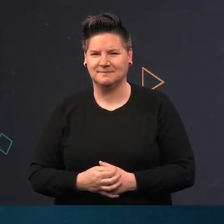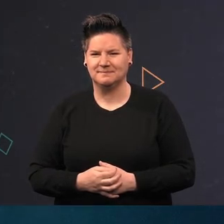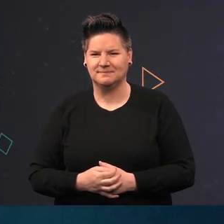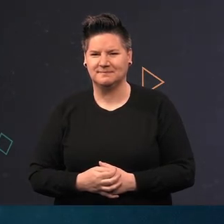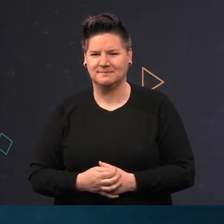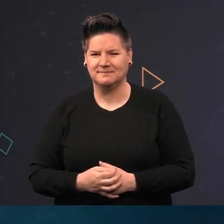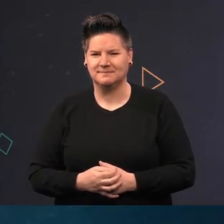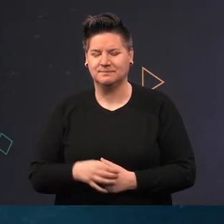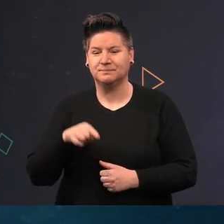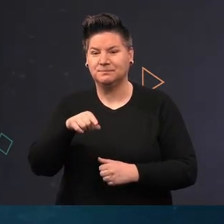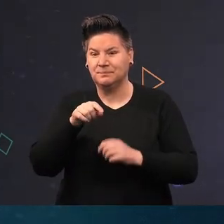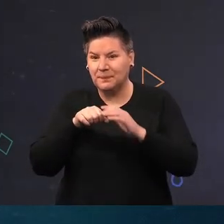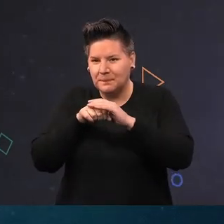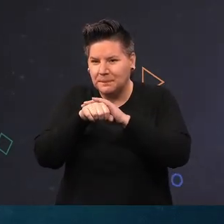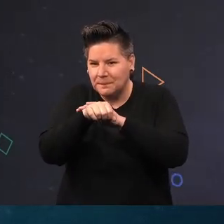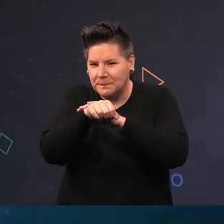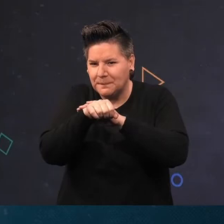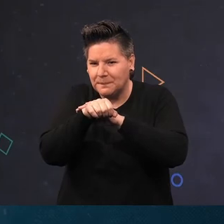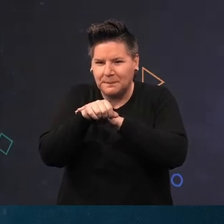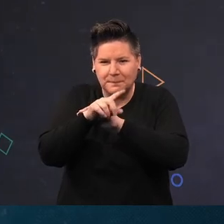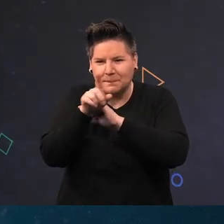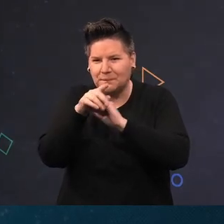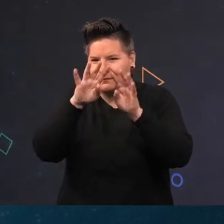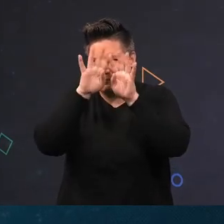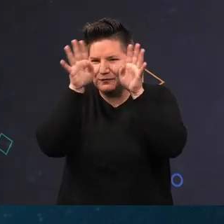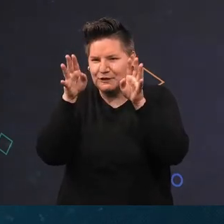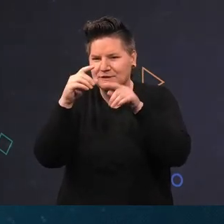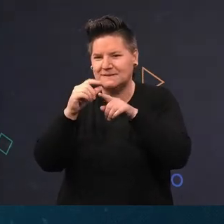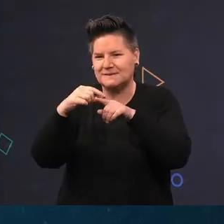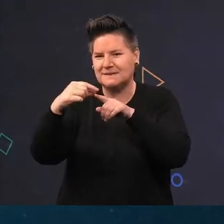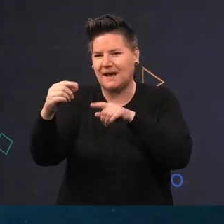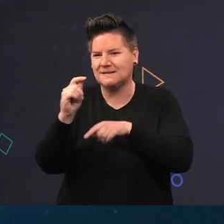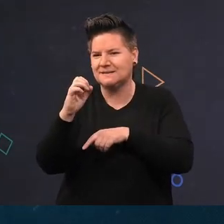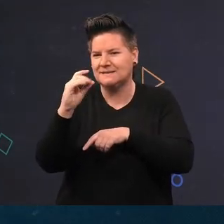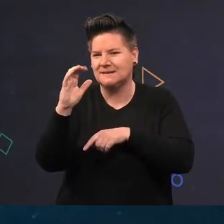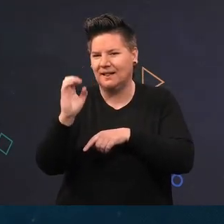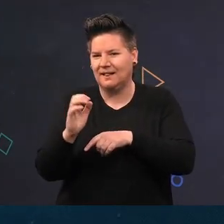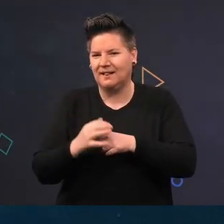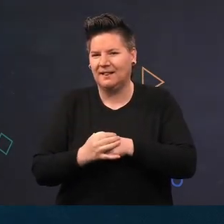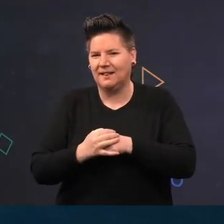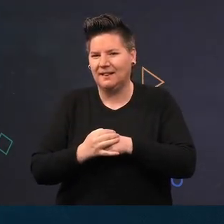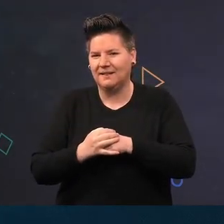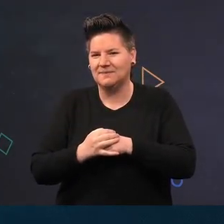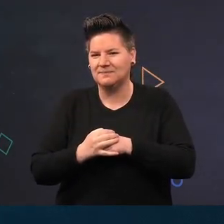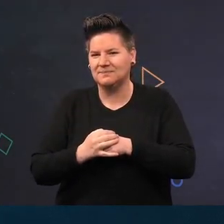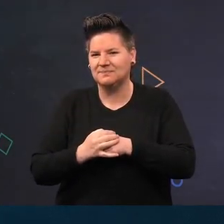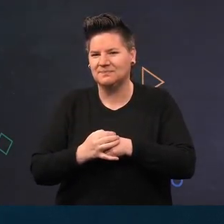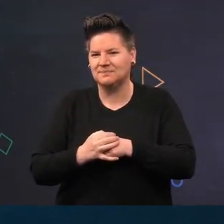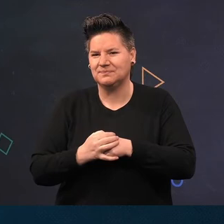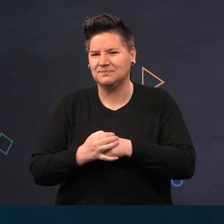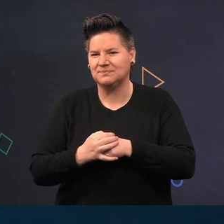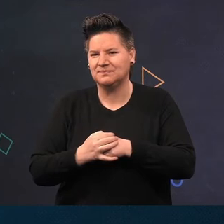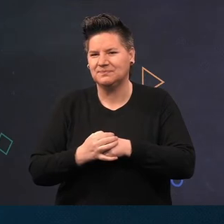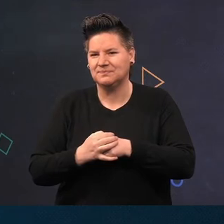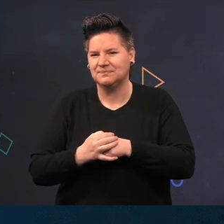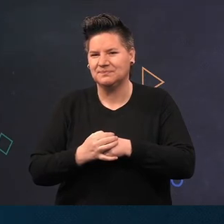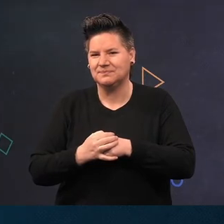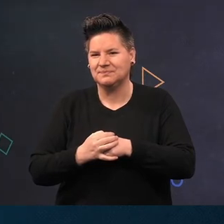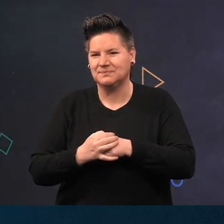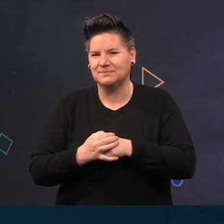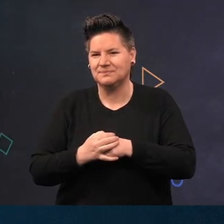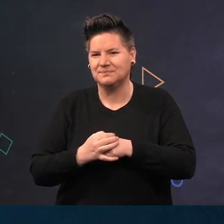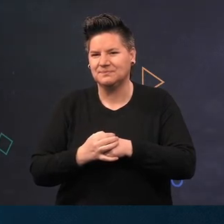At the front, peeking out, you can see this little fringed tentacle.